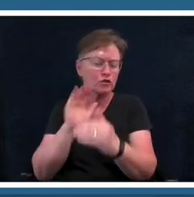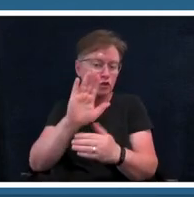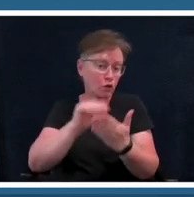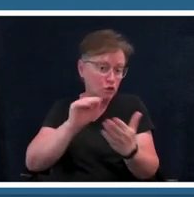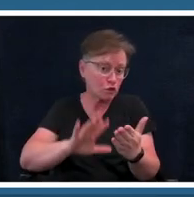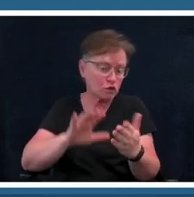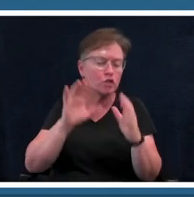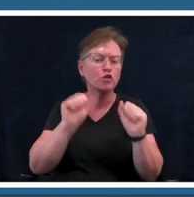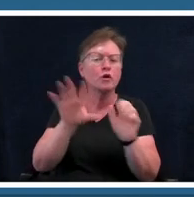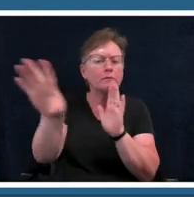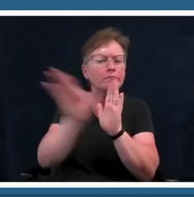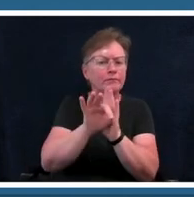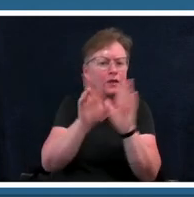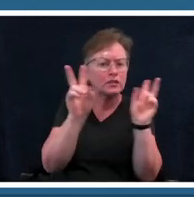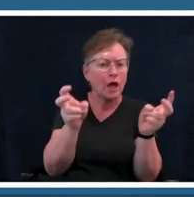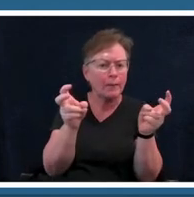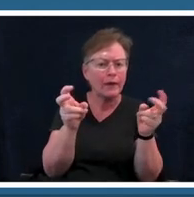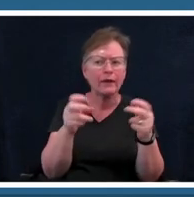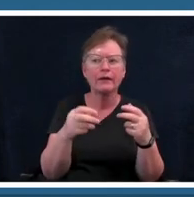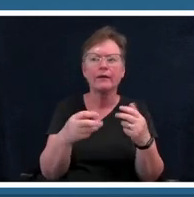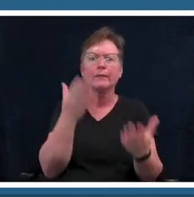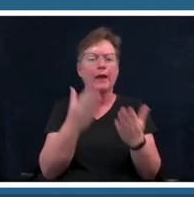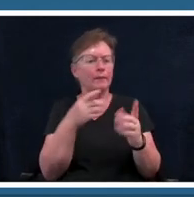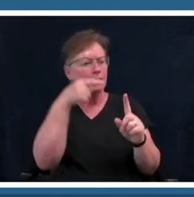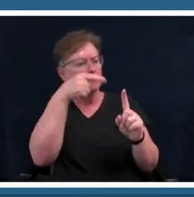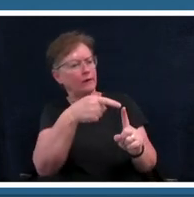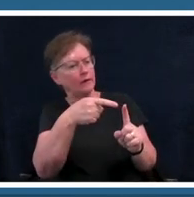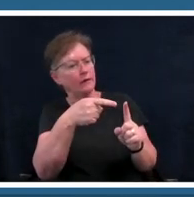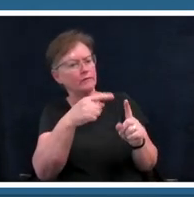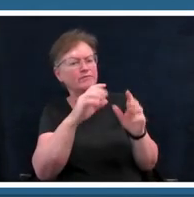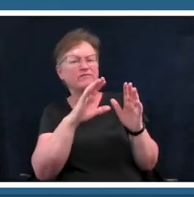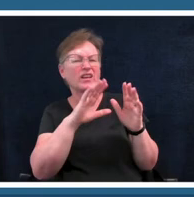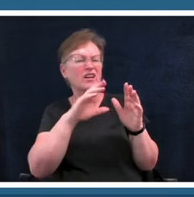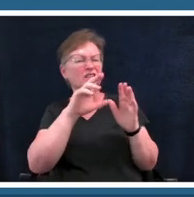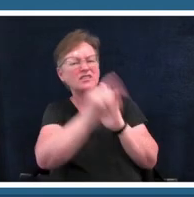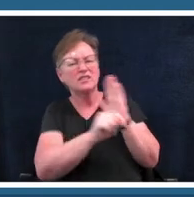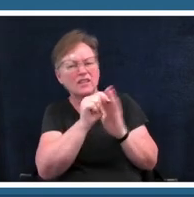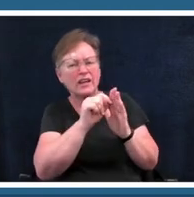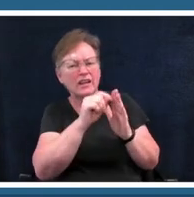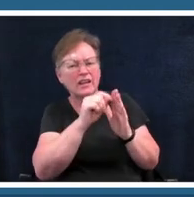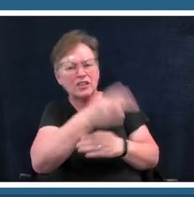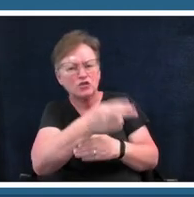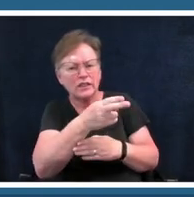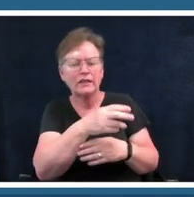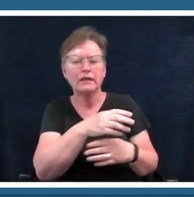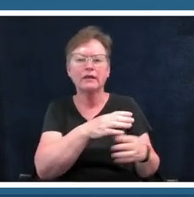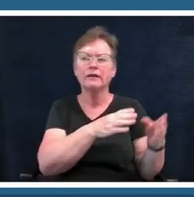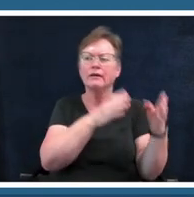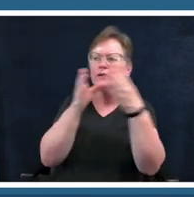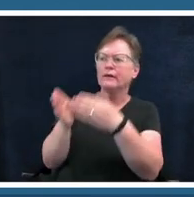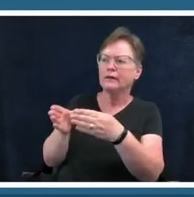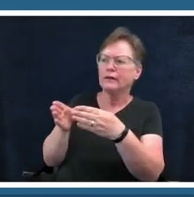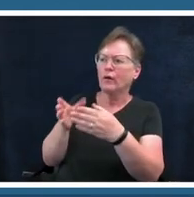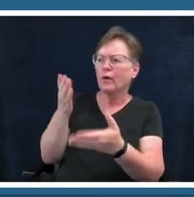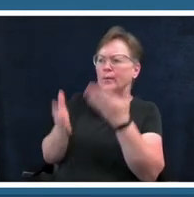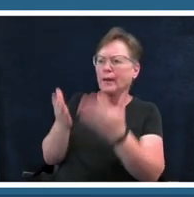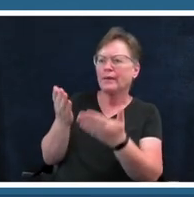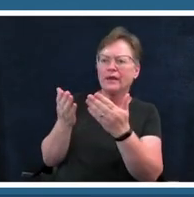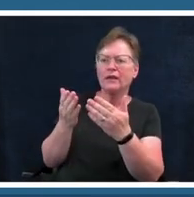whether you're looking at a certain area of history in class or um just like kind of limit them all to one